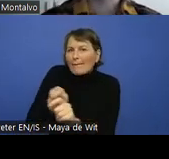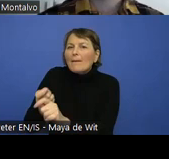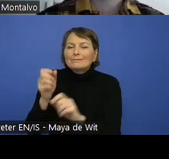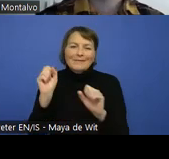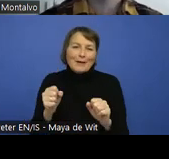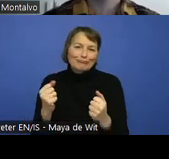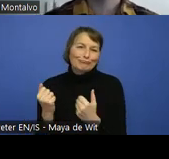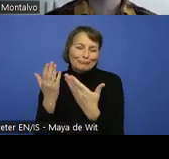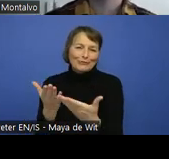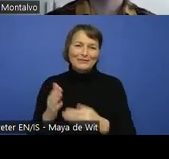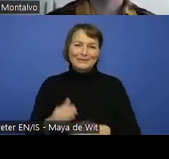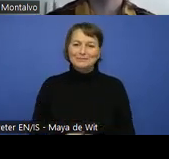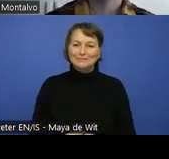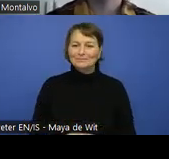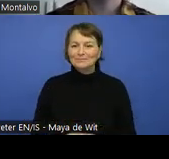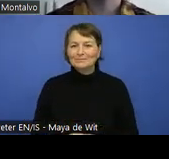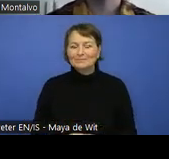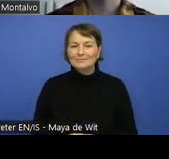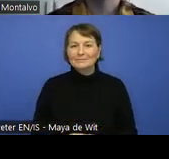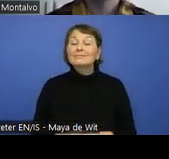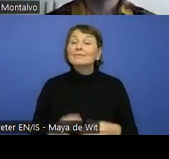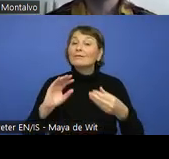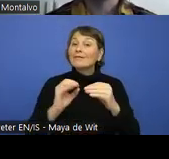So the developer part has seven modules.